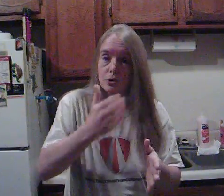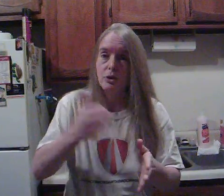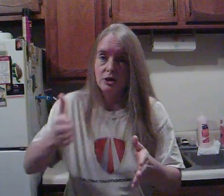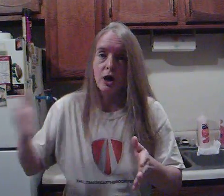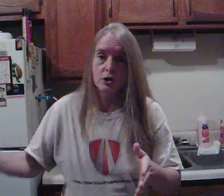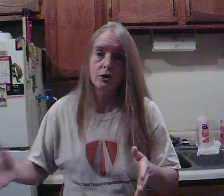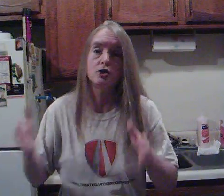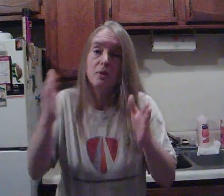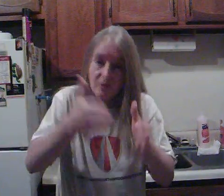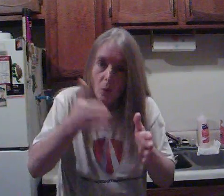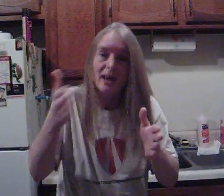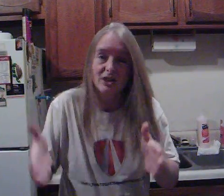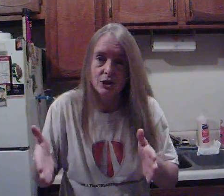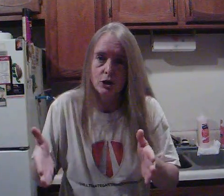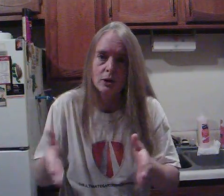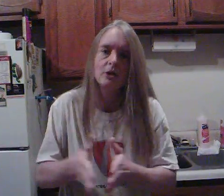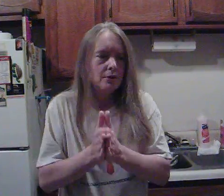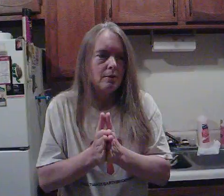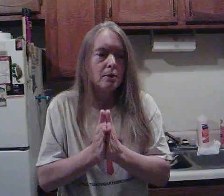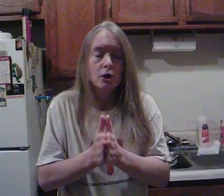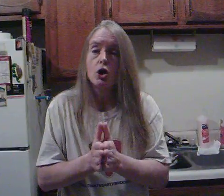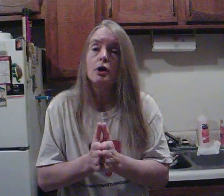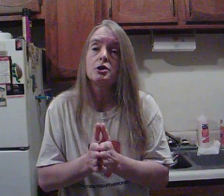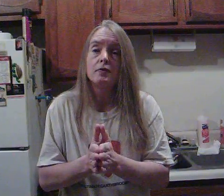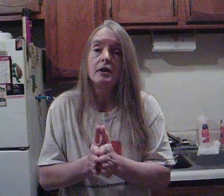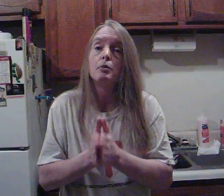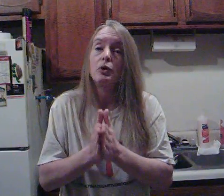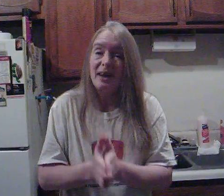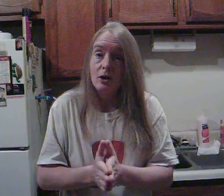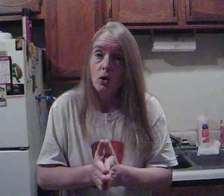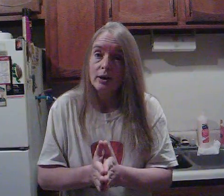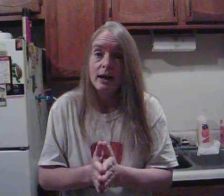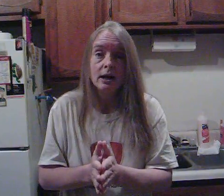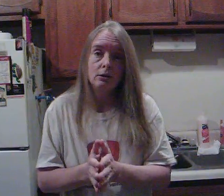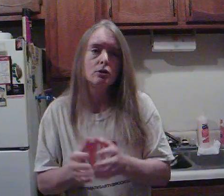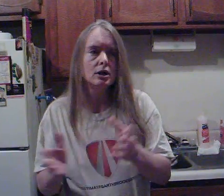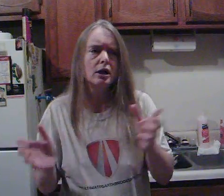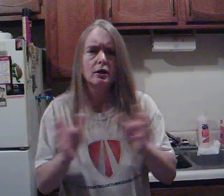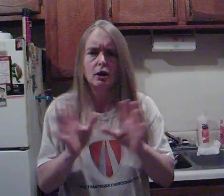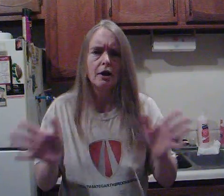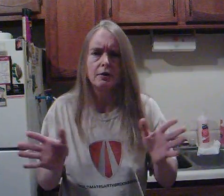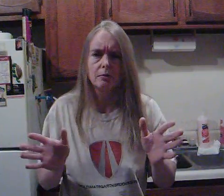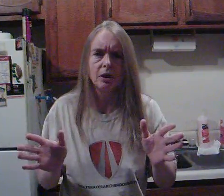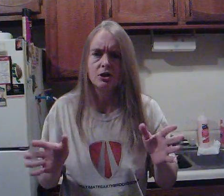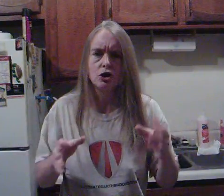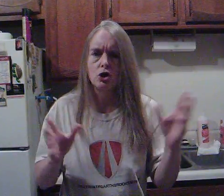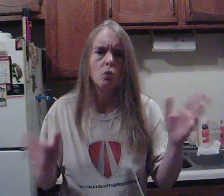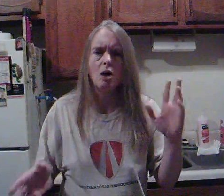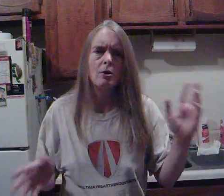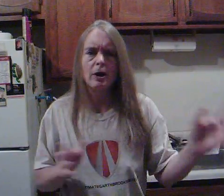through the entire series before i listen to it. The "bookshot" is available now, and you can get it at a lot of different places.you know, walmart,